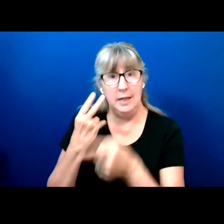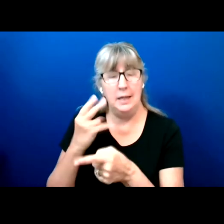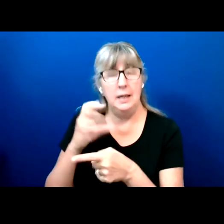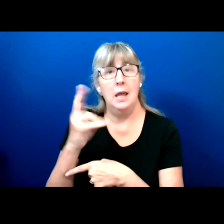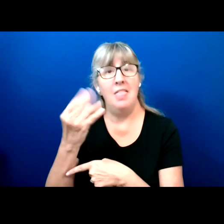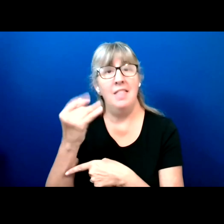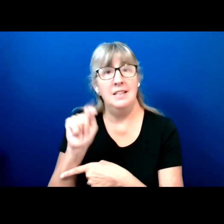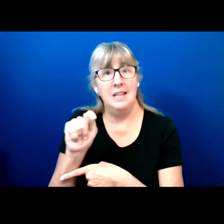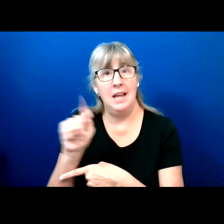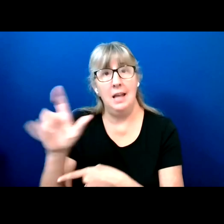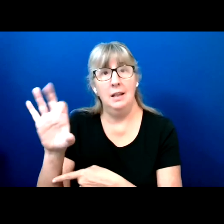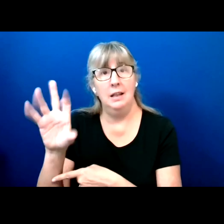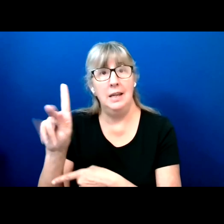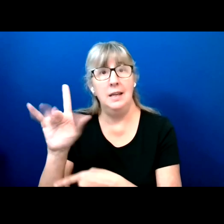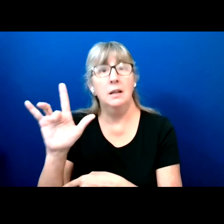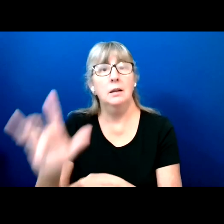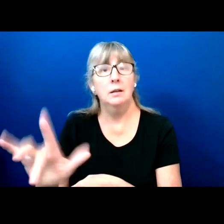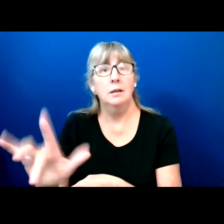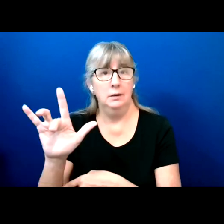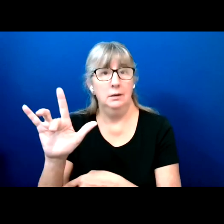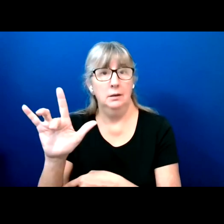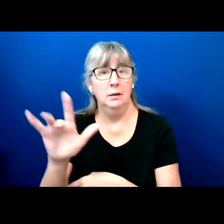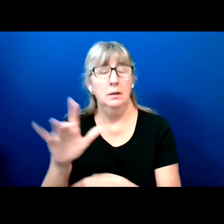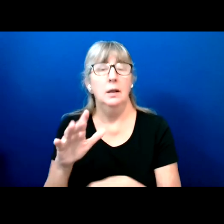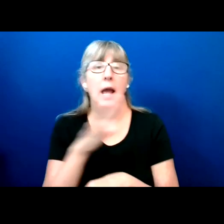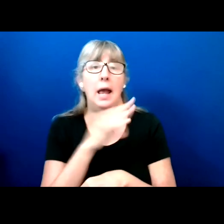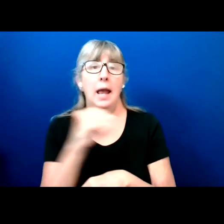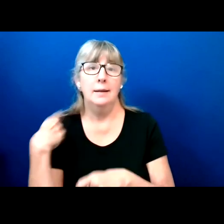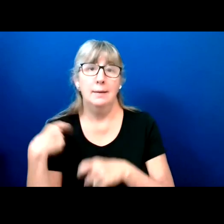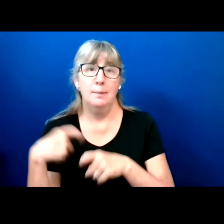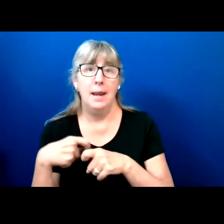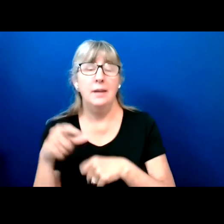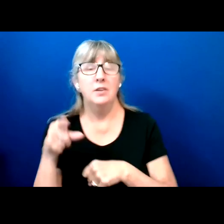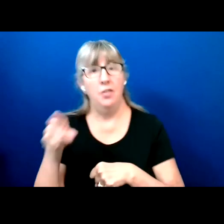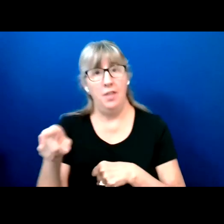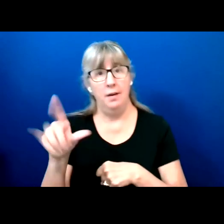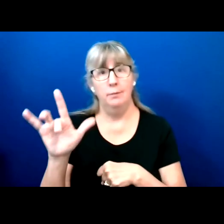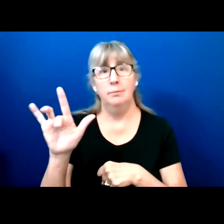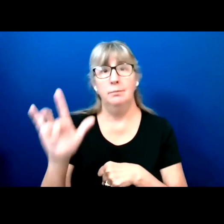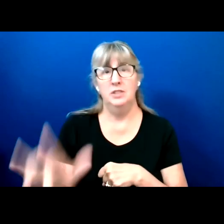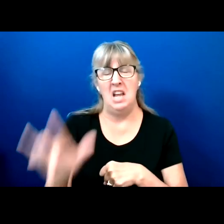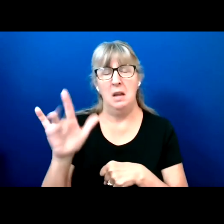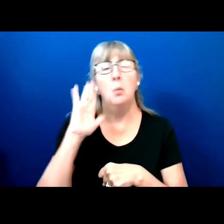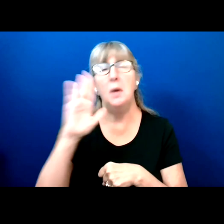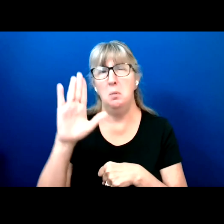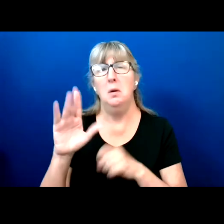And we'll continue to put the English and Spanish StreamText captions throughout the webinar.